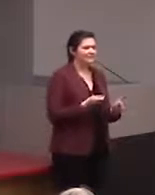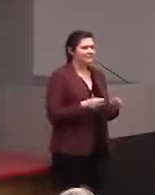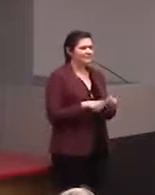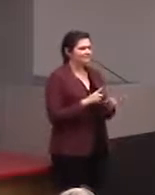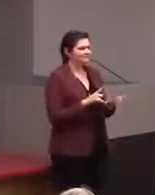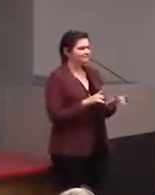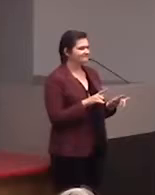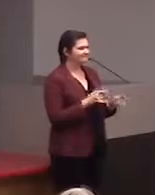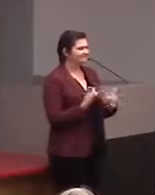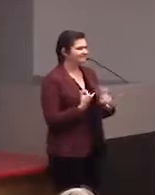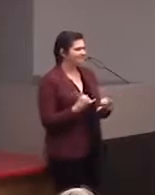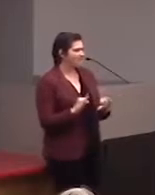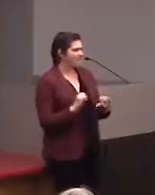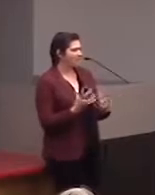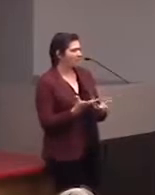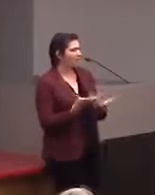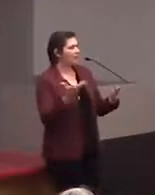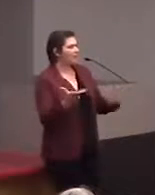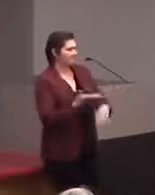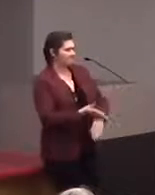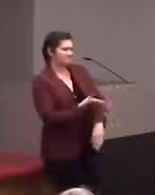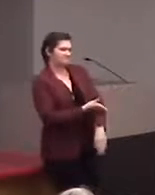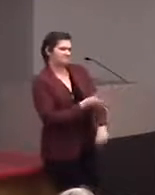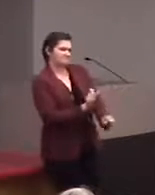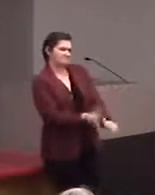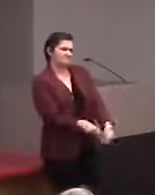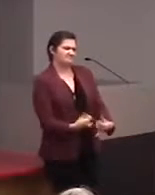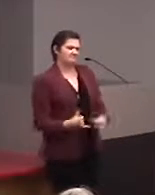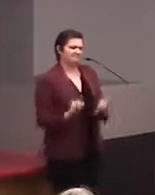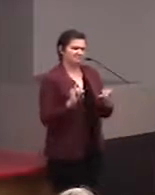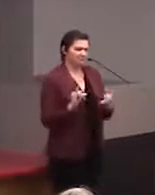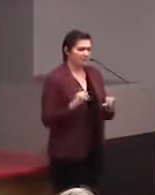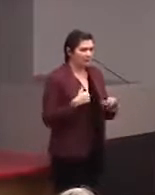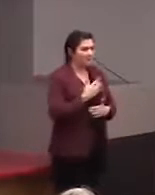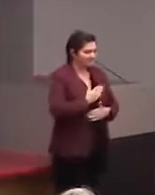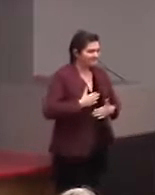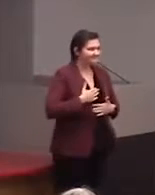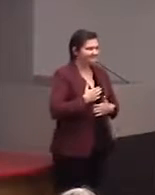there's still a lot of work to be done. And that's why I'm really excited to do the work that we're doing.